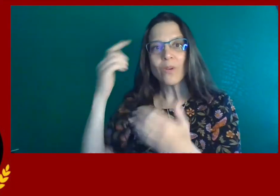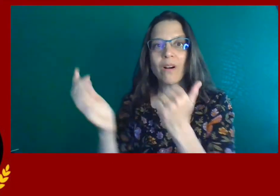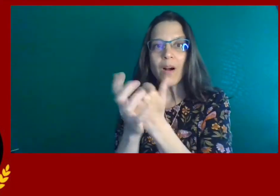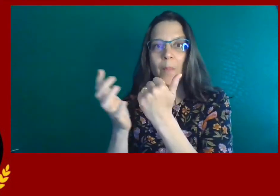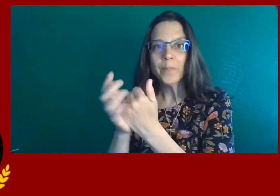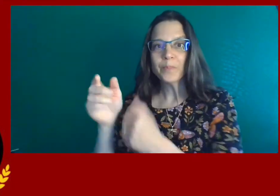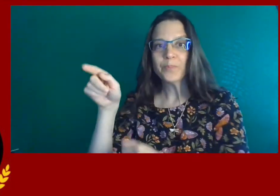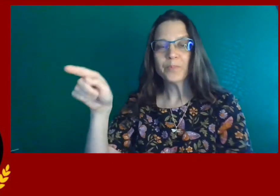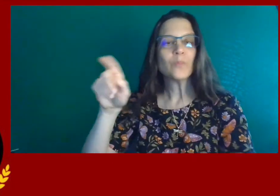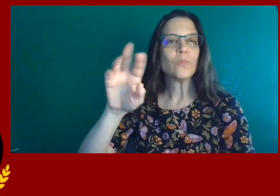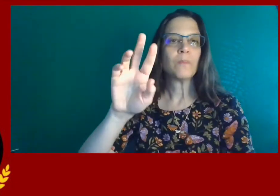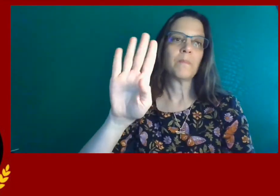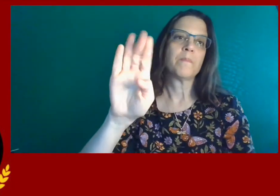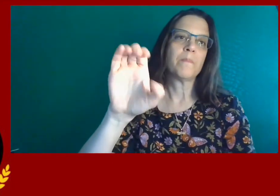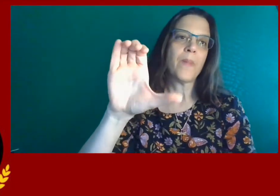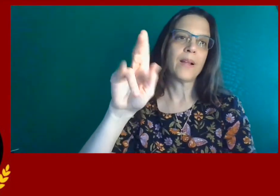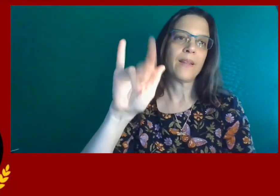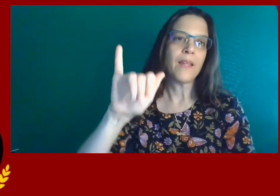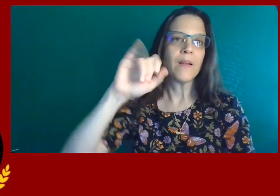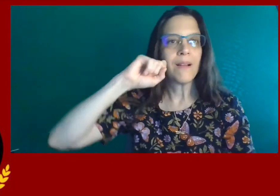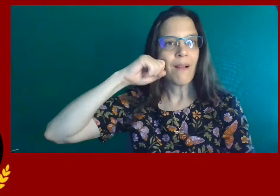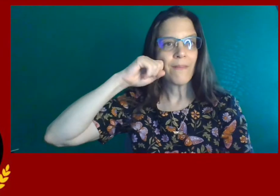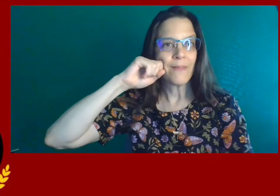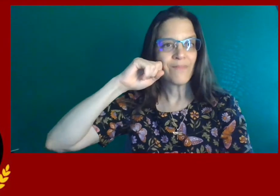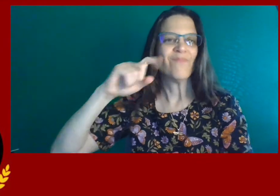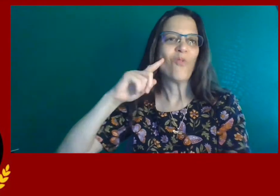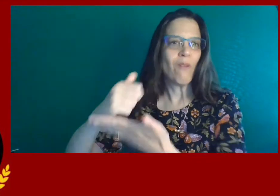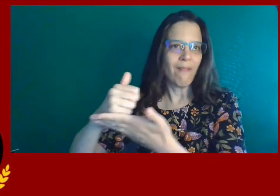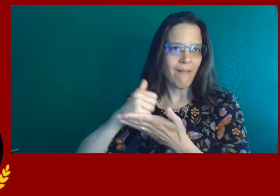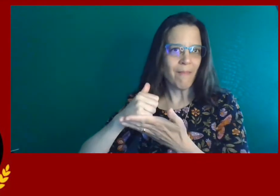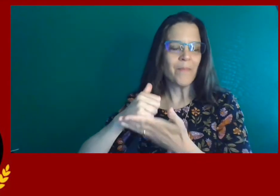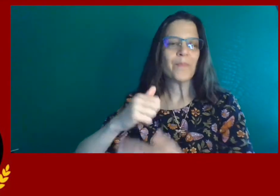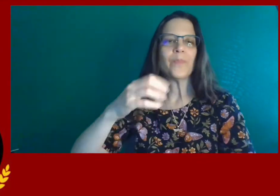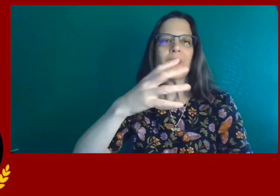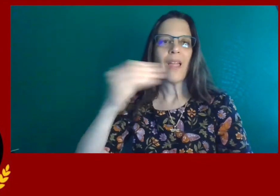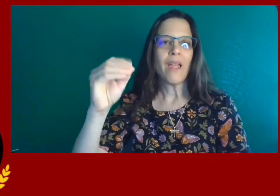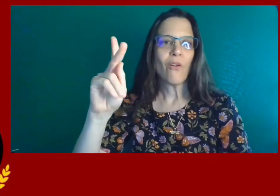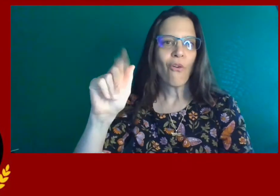I'd like to extend a thank you to Becky Epple for her help.